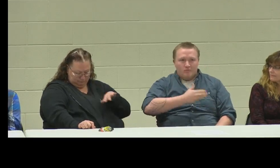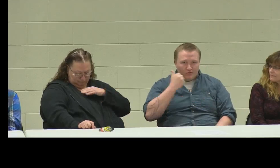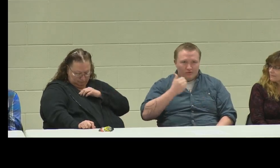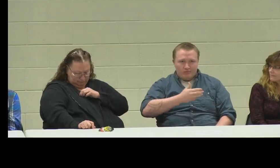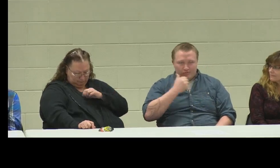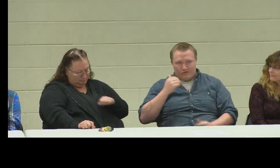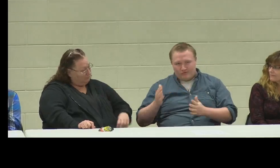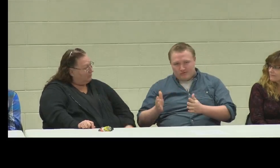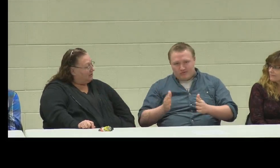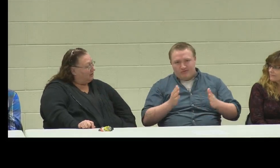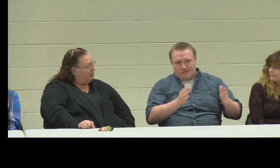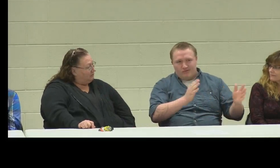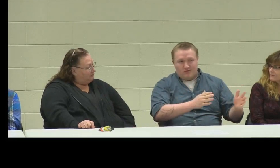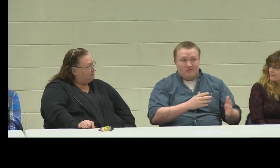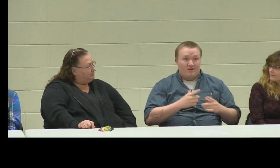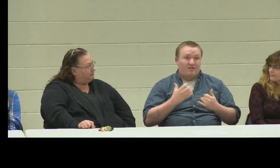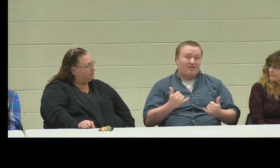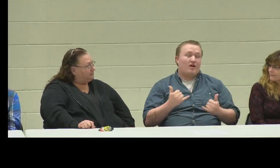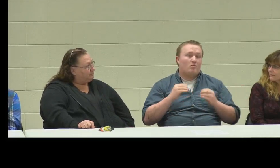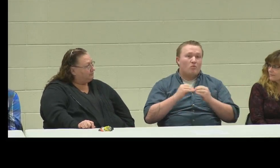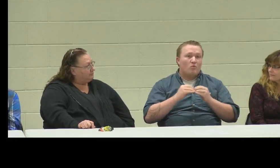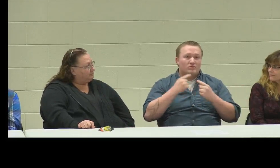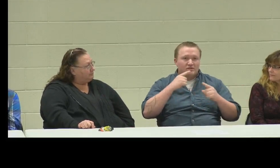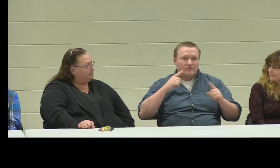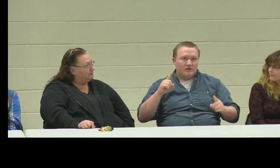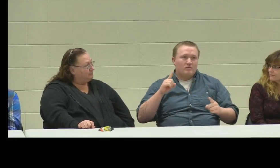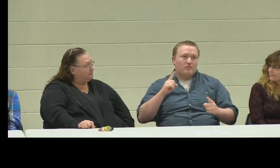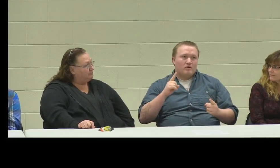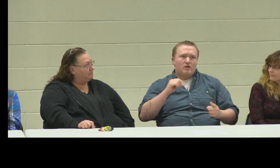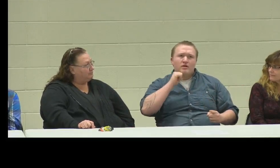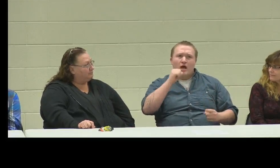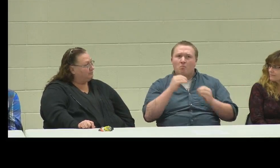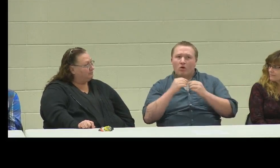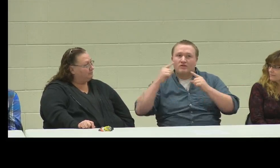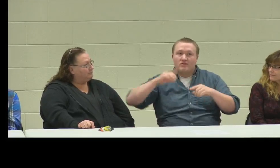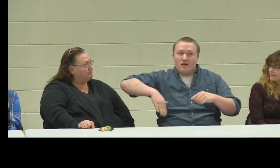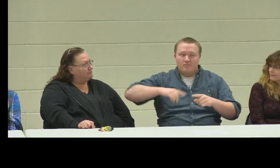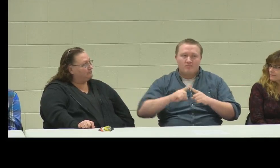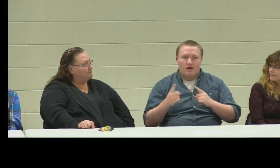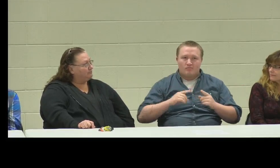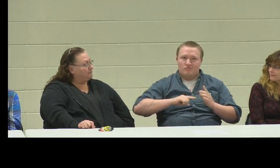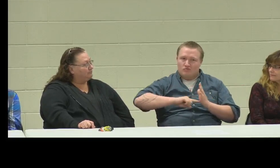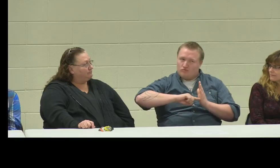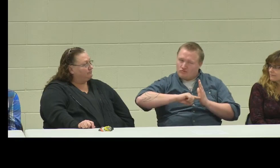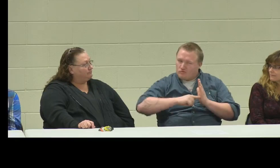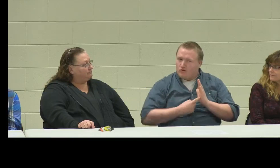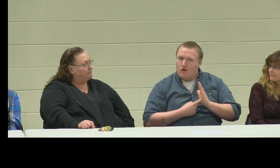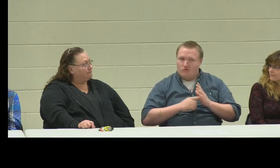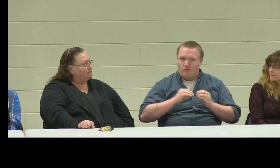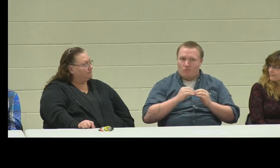it got better, better and better and better, and now it's a lot more successful. I'm not completely where I want to be,